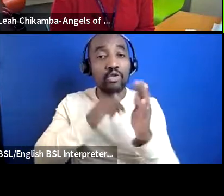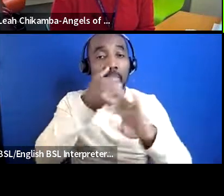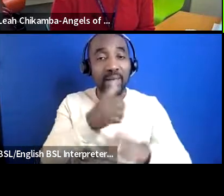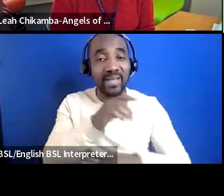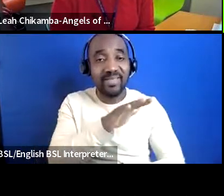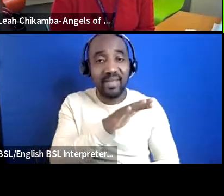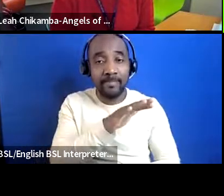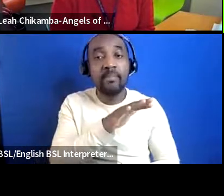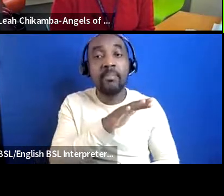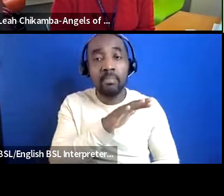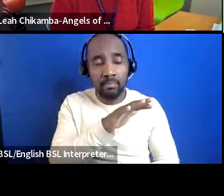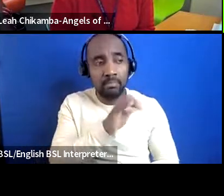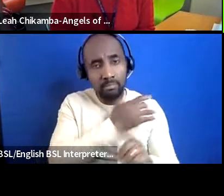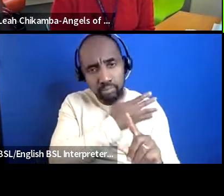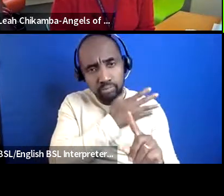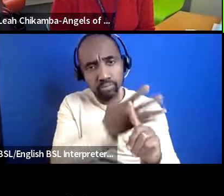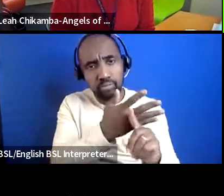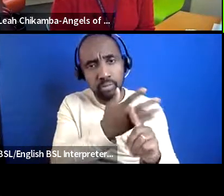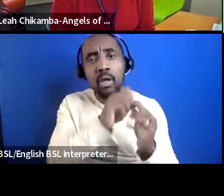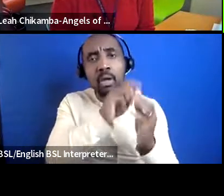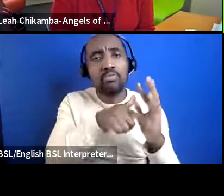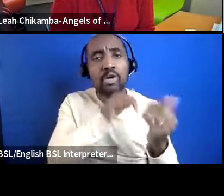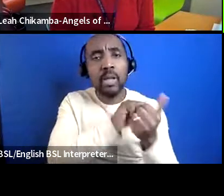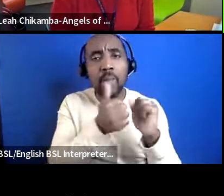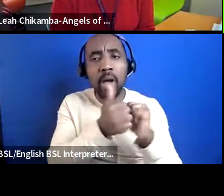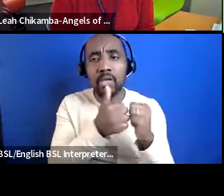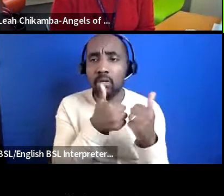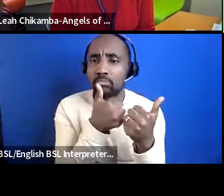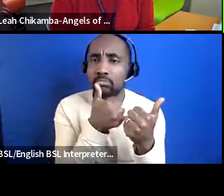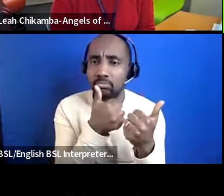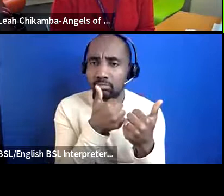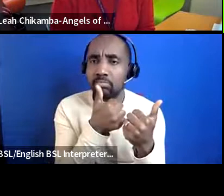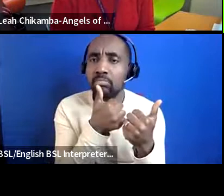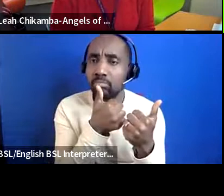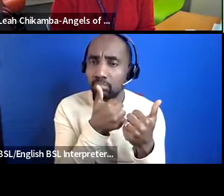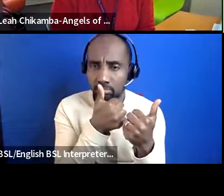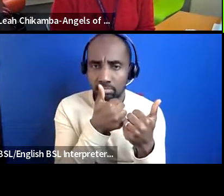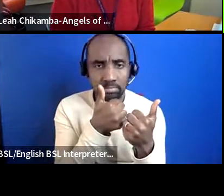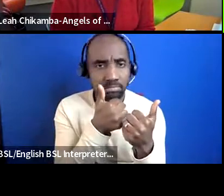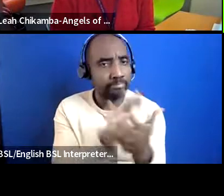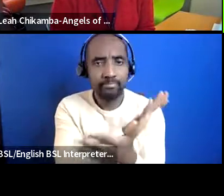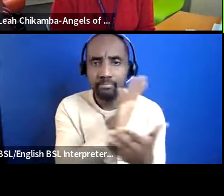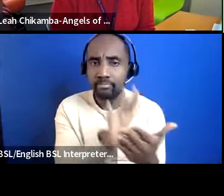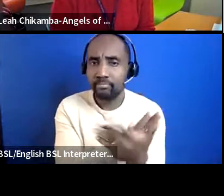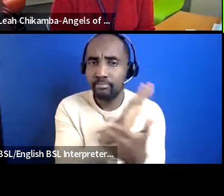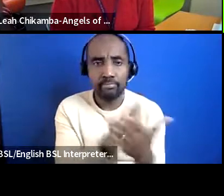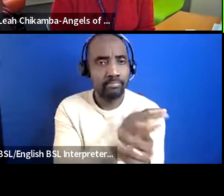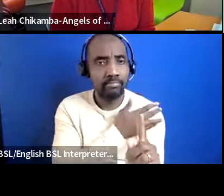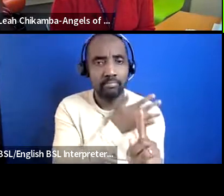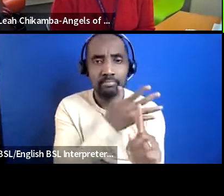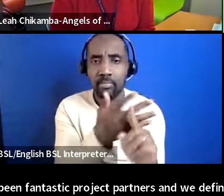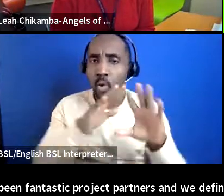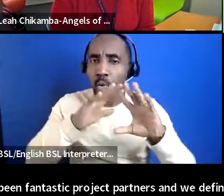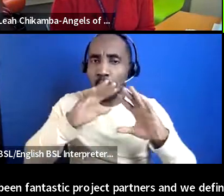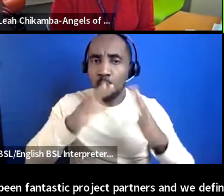been fantastic project partners and we definitely wouldn't be where we are uh if it wasn't for them